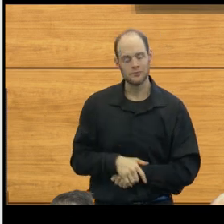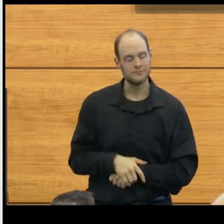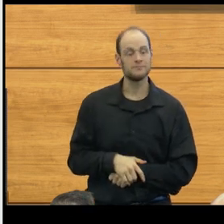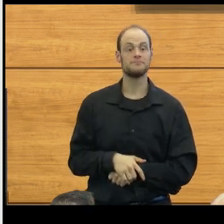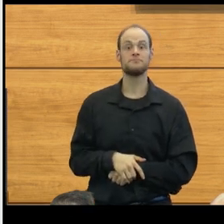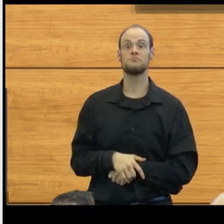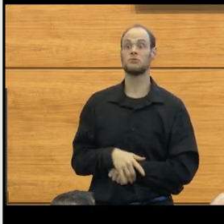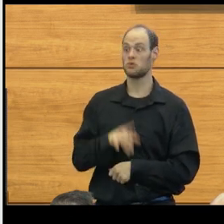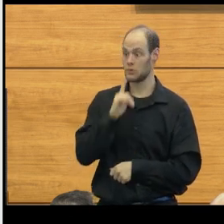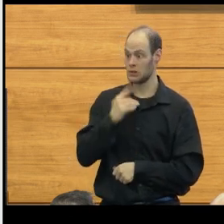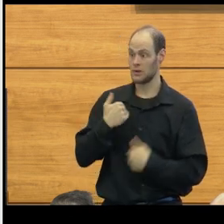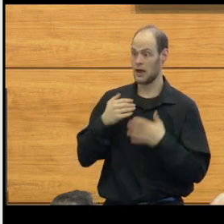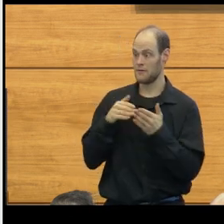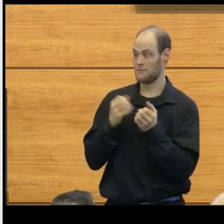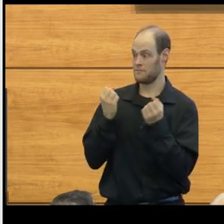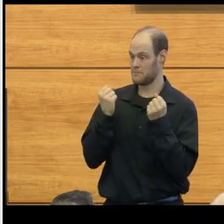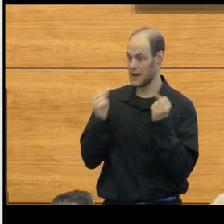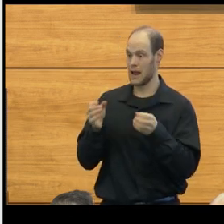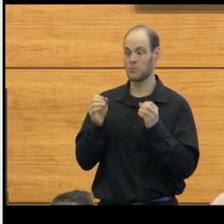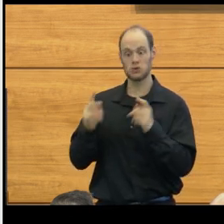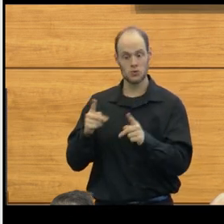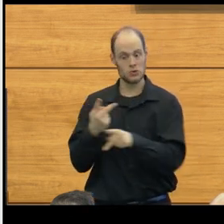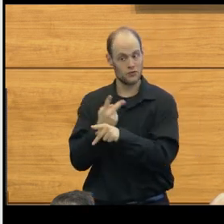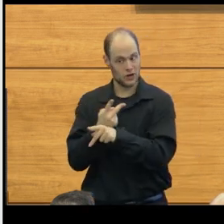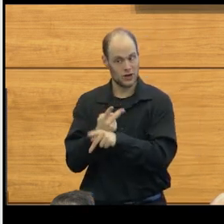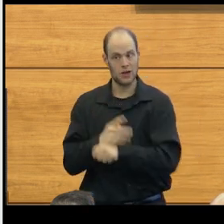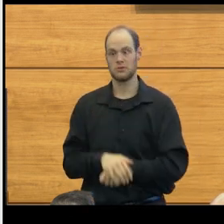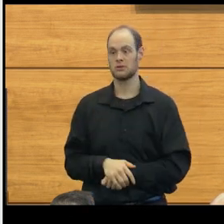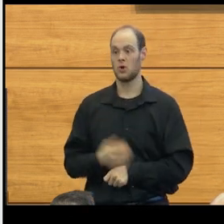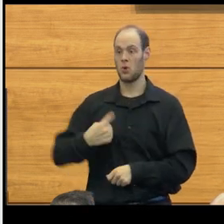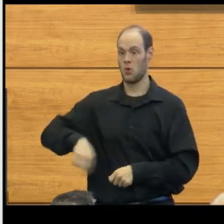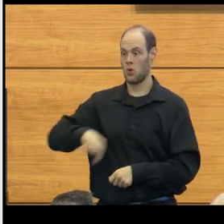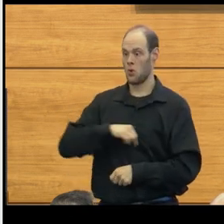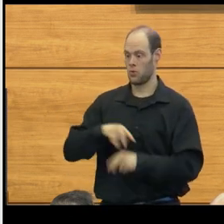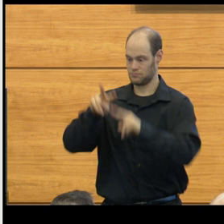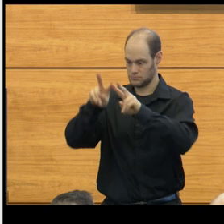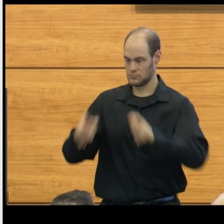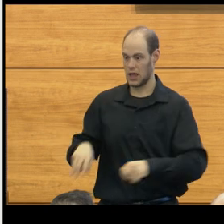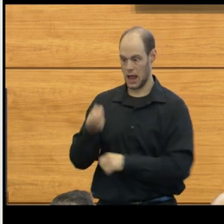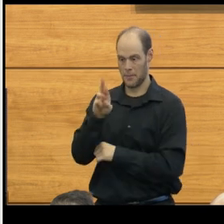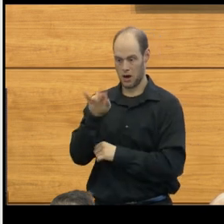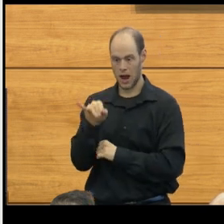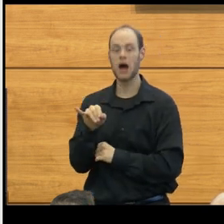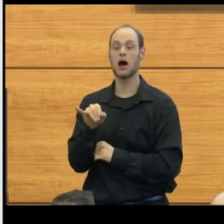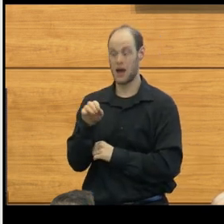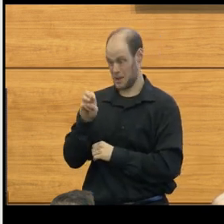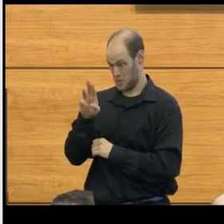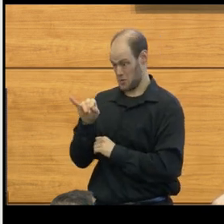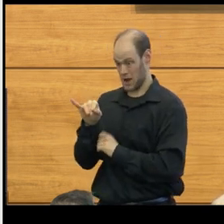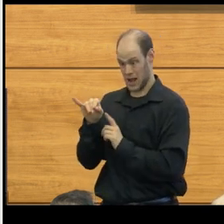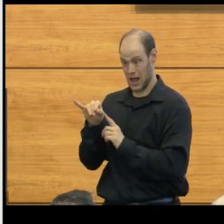And in fact, we've got lots of opportunity to figure that out. If we look at MRI scanning, as MRI scanning increased,